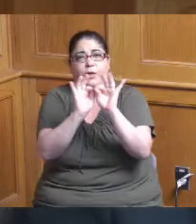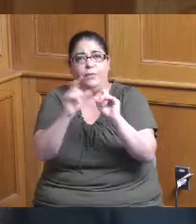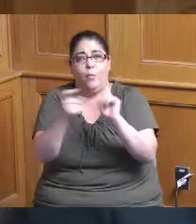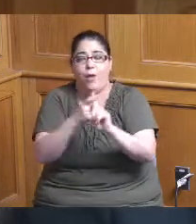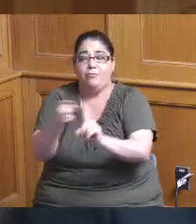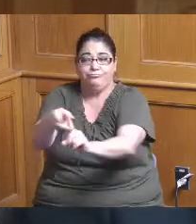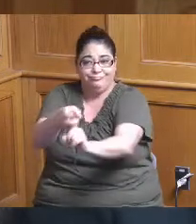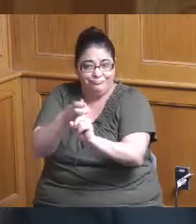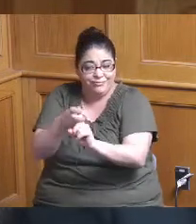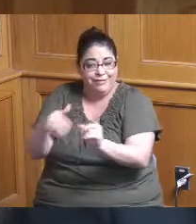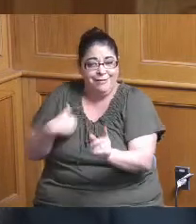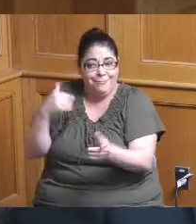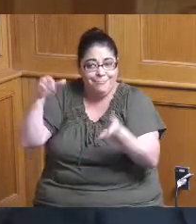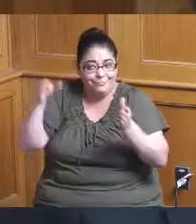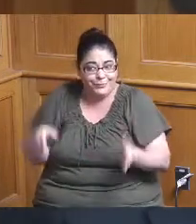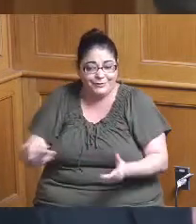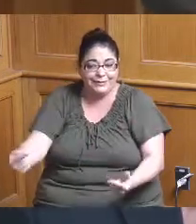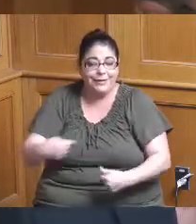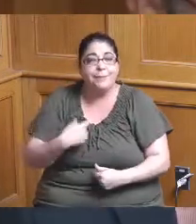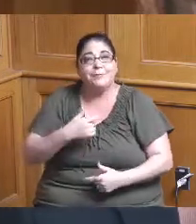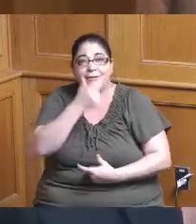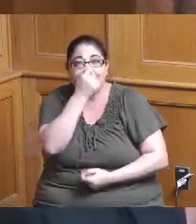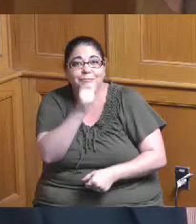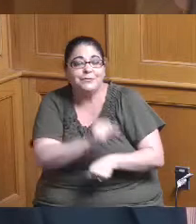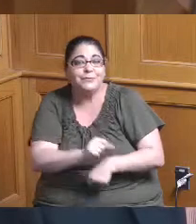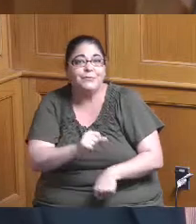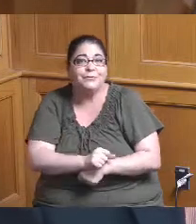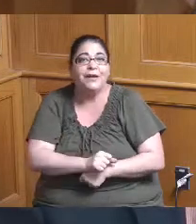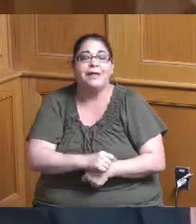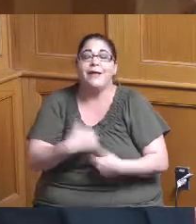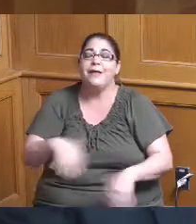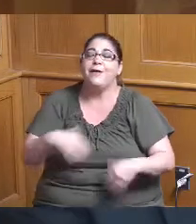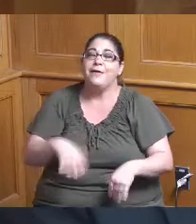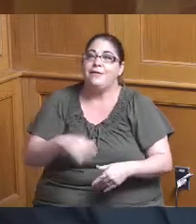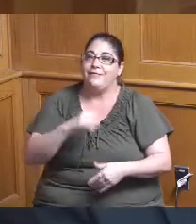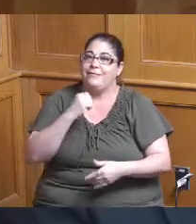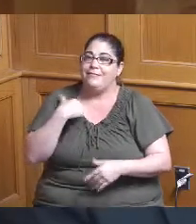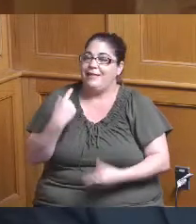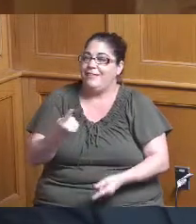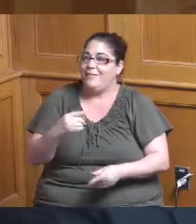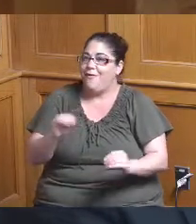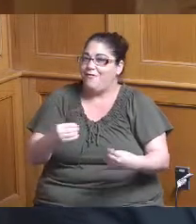interested in this work and it's fun they have them in the office so anyway thank you for taking